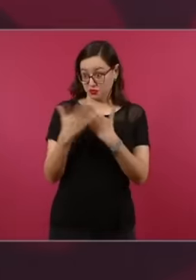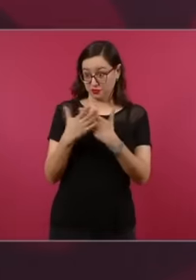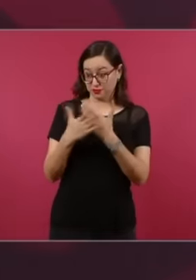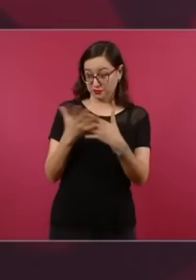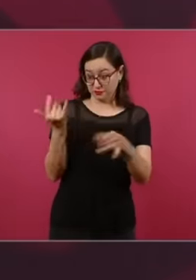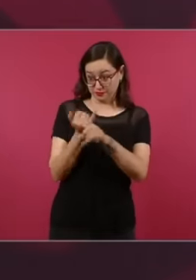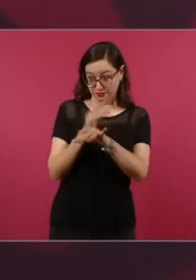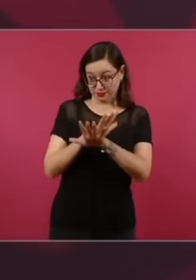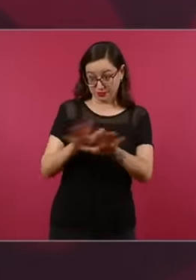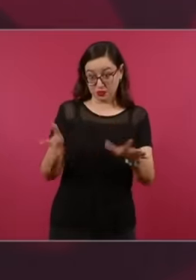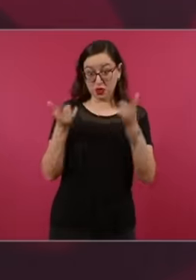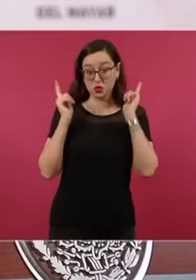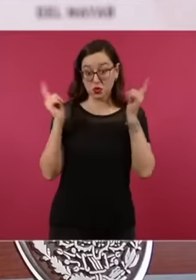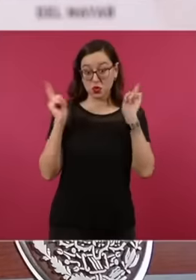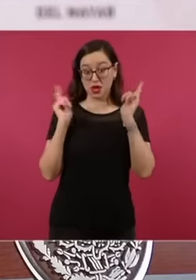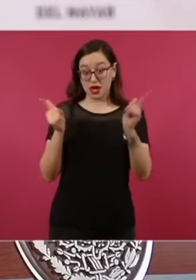that it reports on the management of the